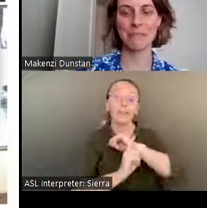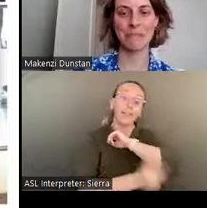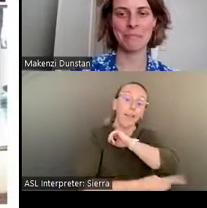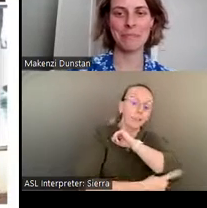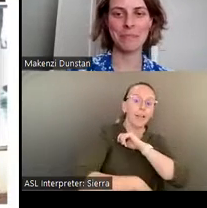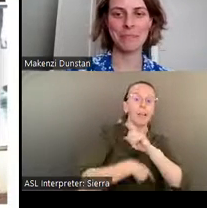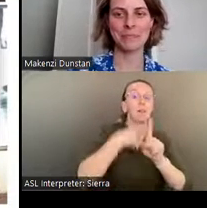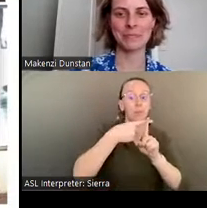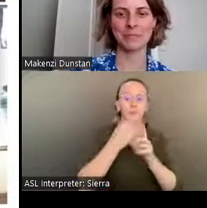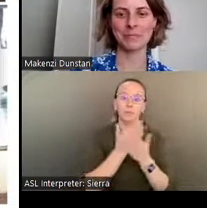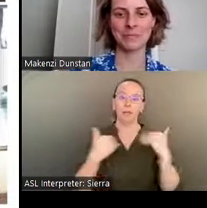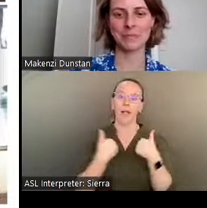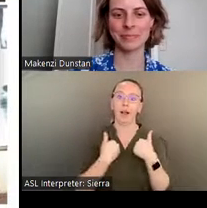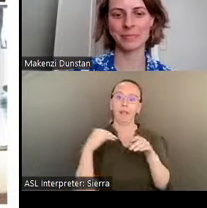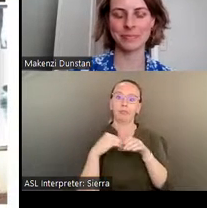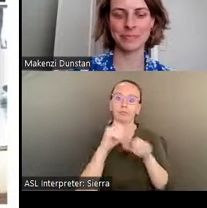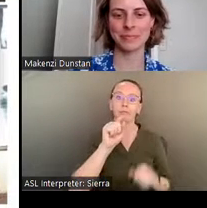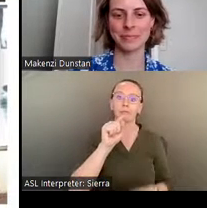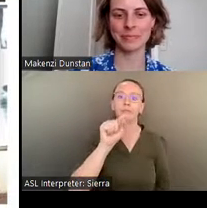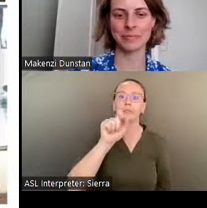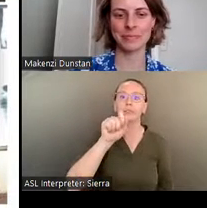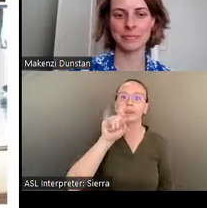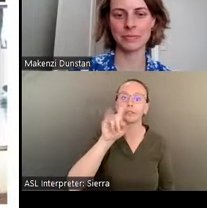It's a modern-day cabinet of curiosities.